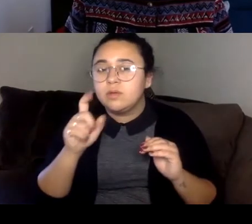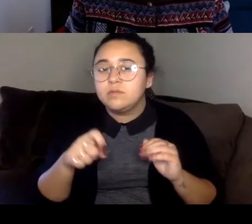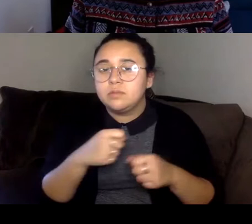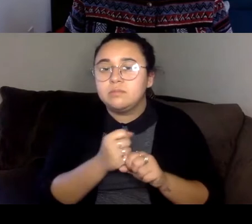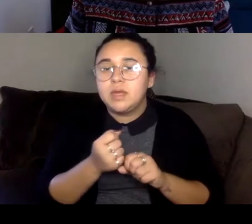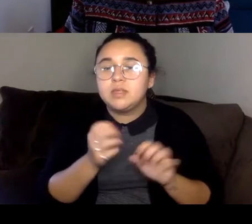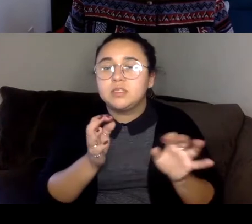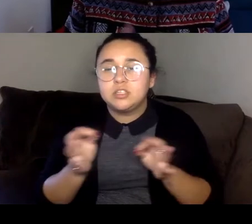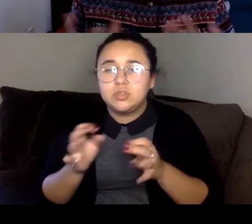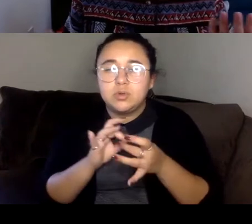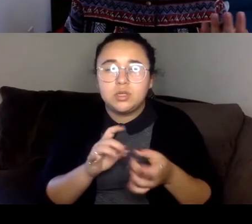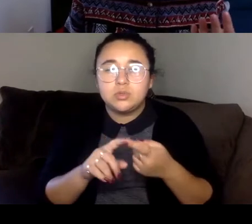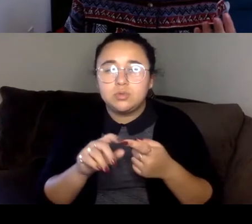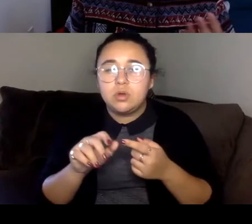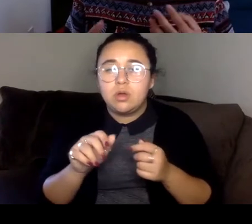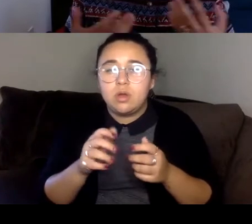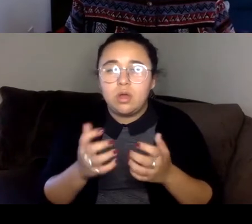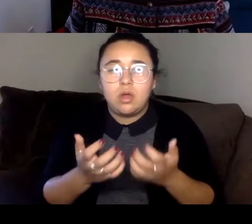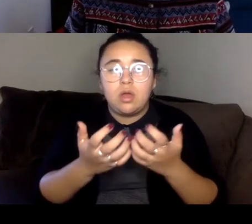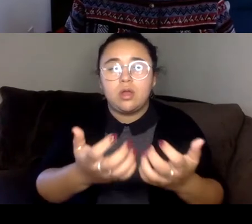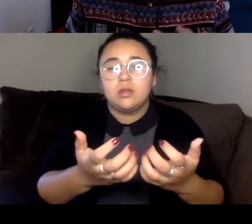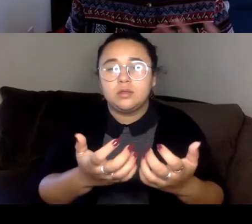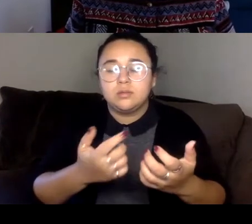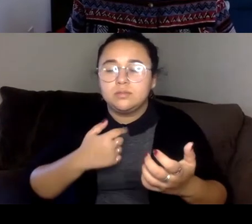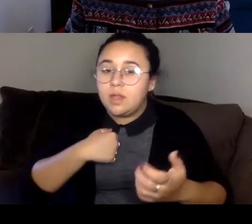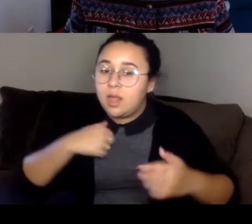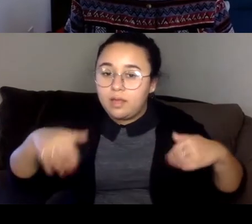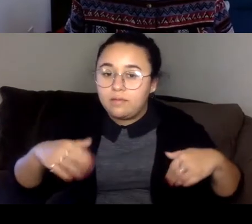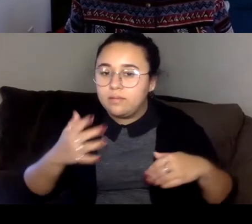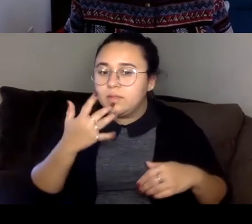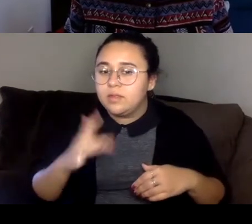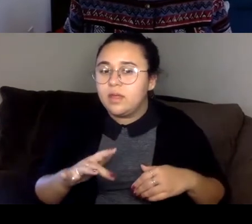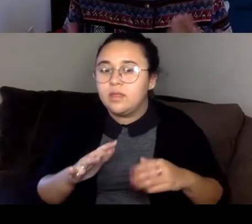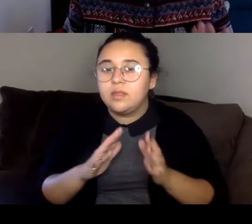audience and and haven't because luckily, the book is a best seller in Asia.